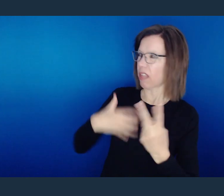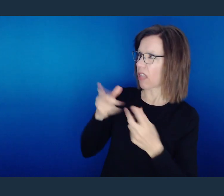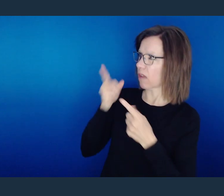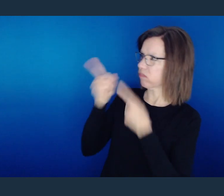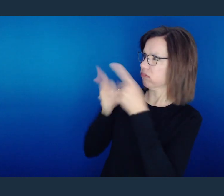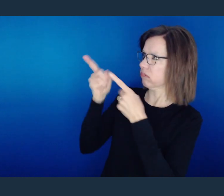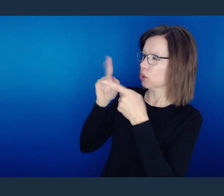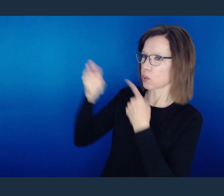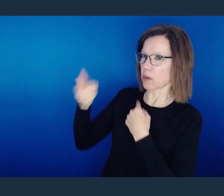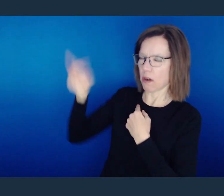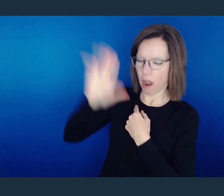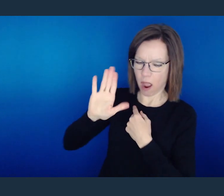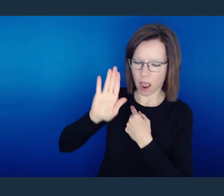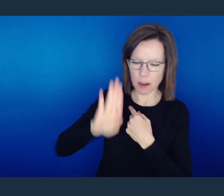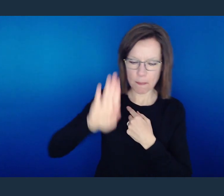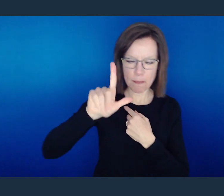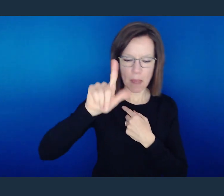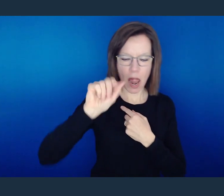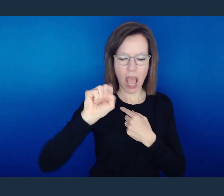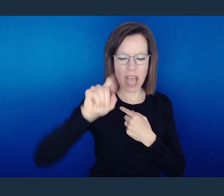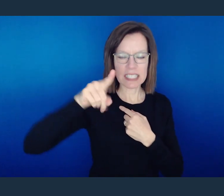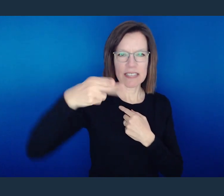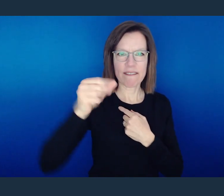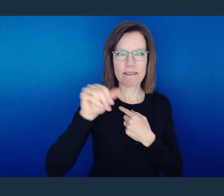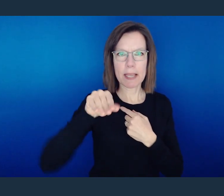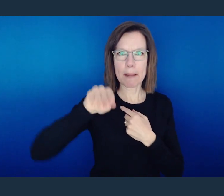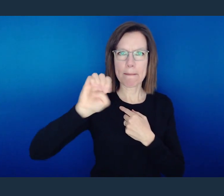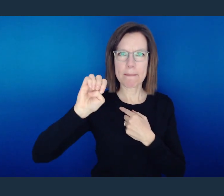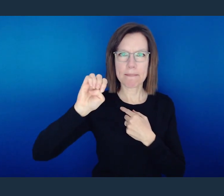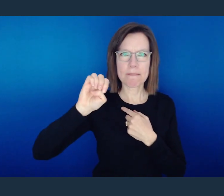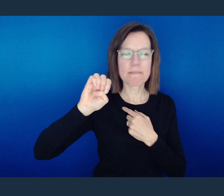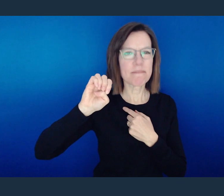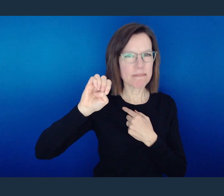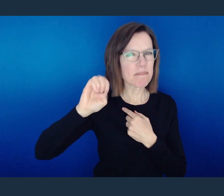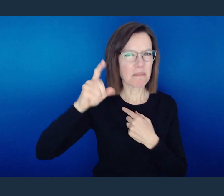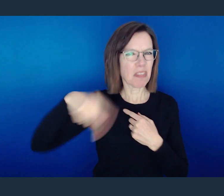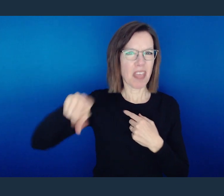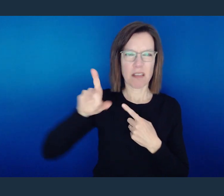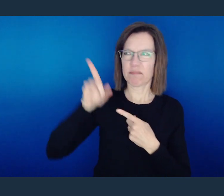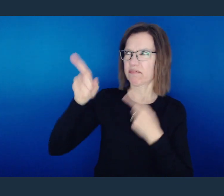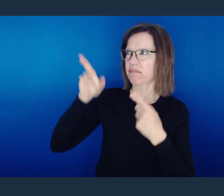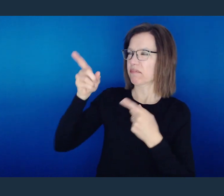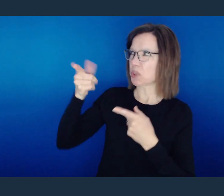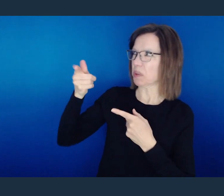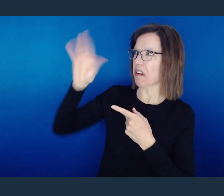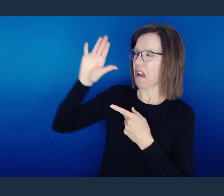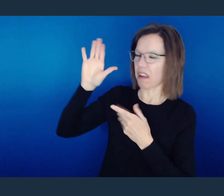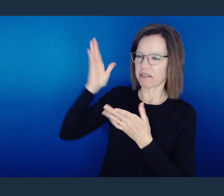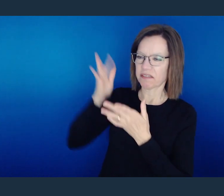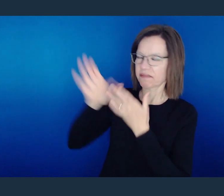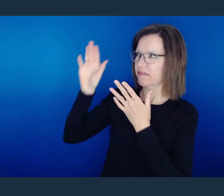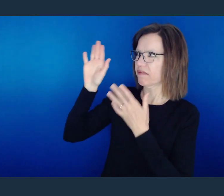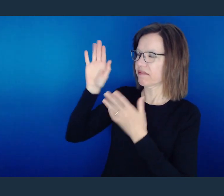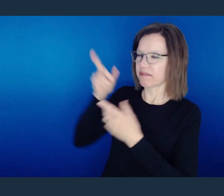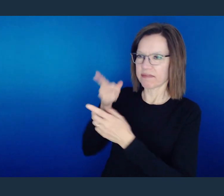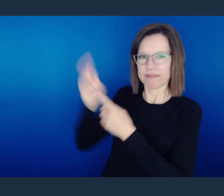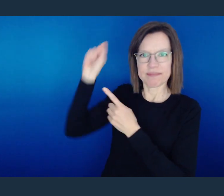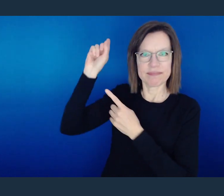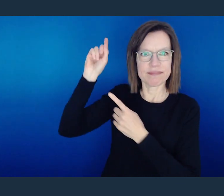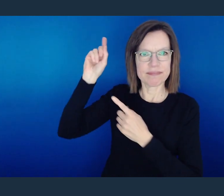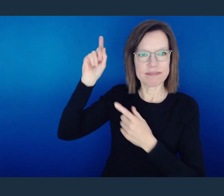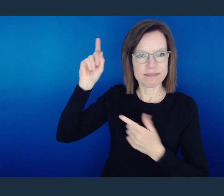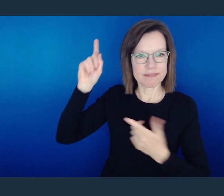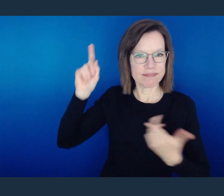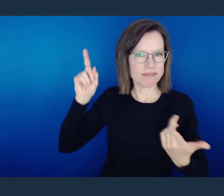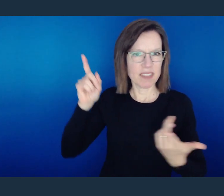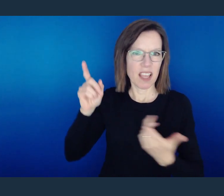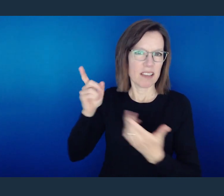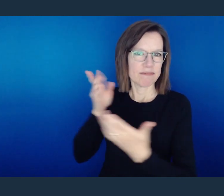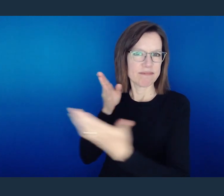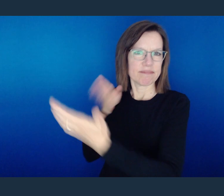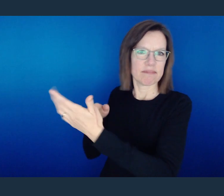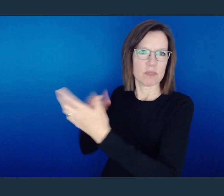That word "blaspheme" means a state of blasphemy or to be or to become slandered; used of God